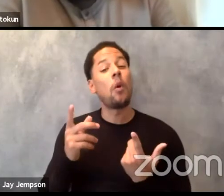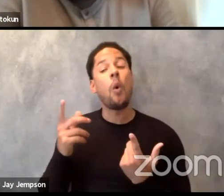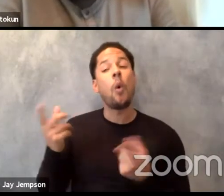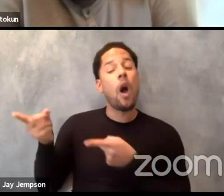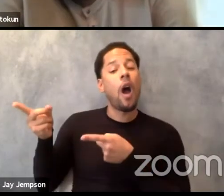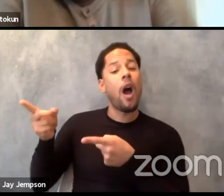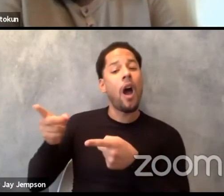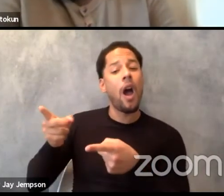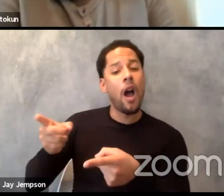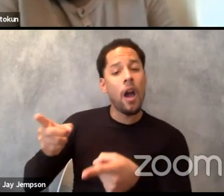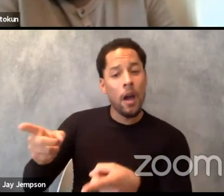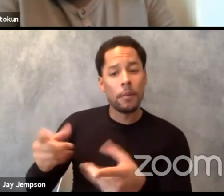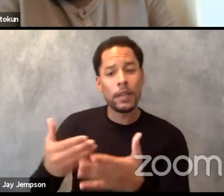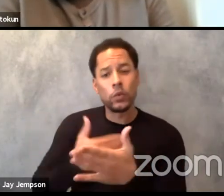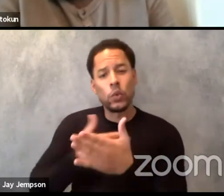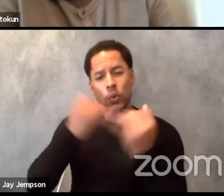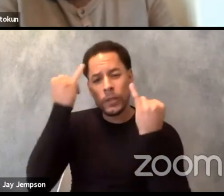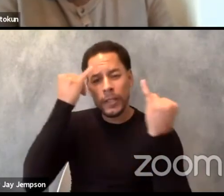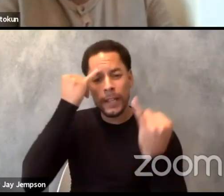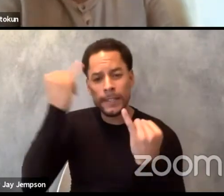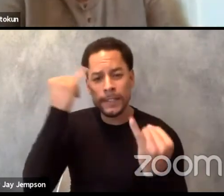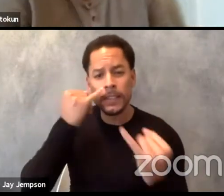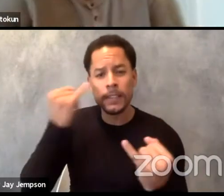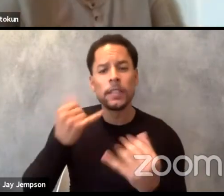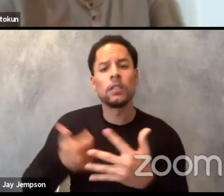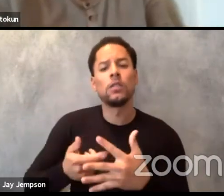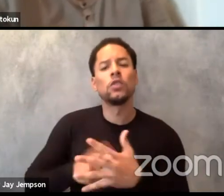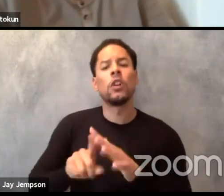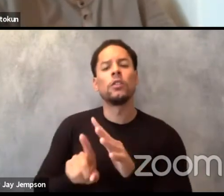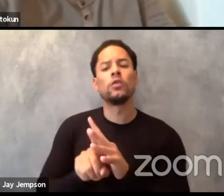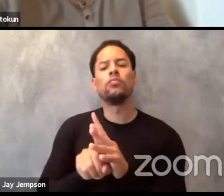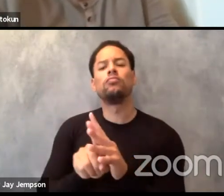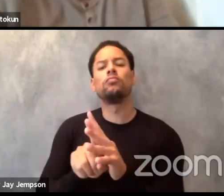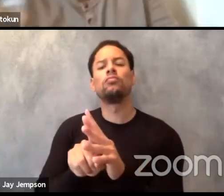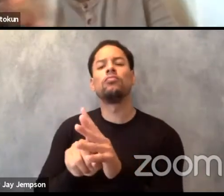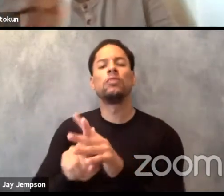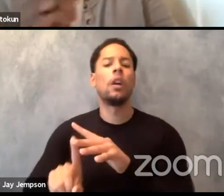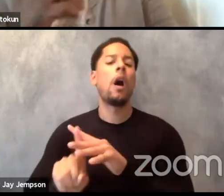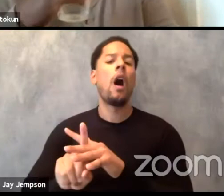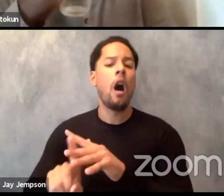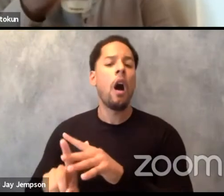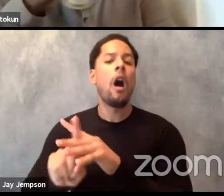at the colonial power that technology has historically had and it's of course colonial and capitalist